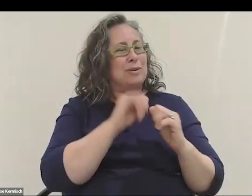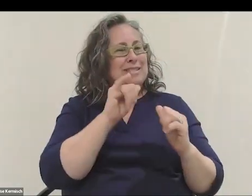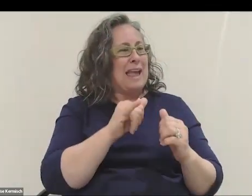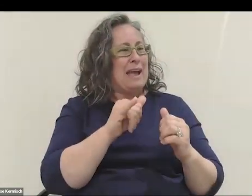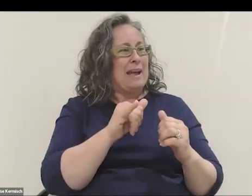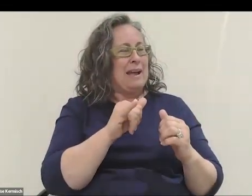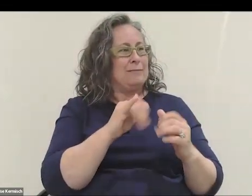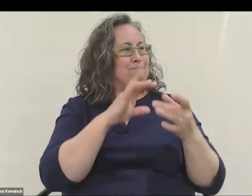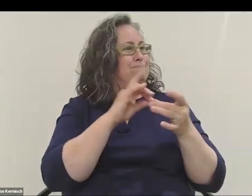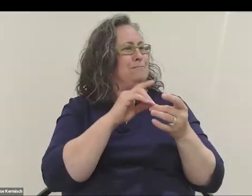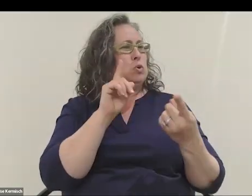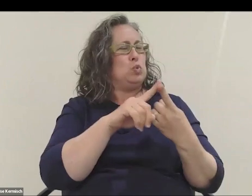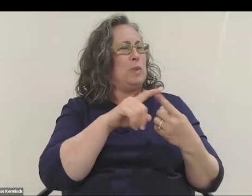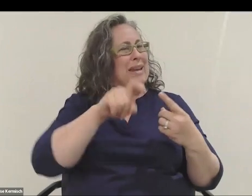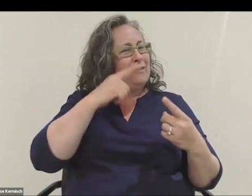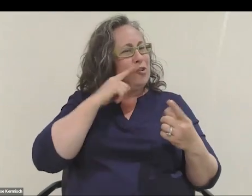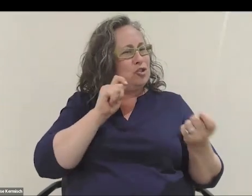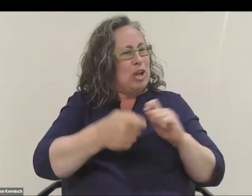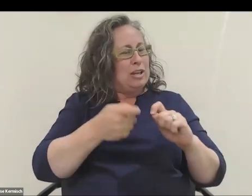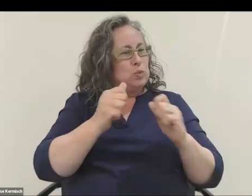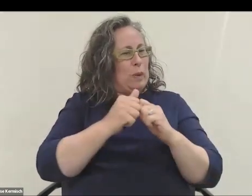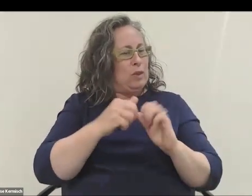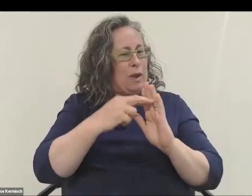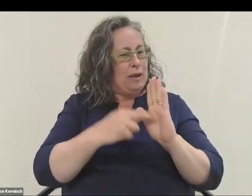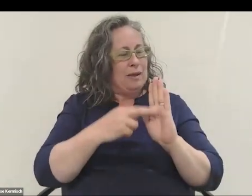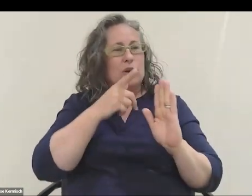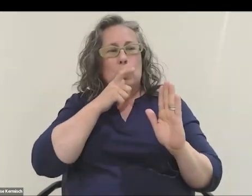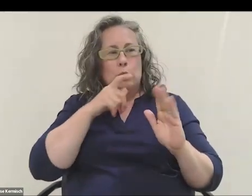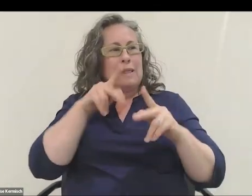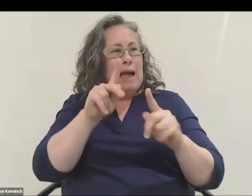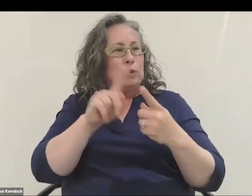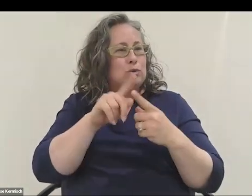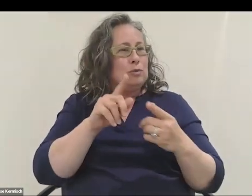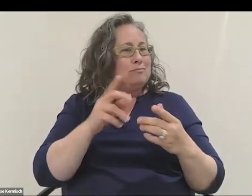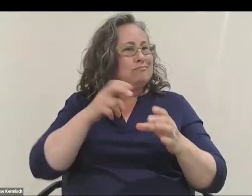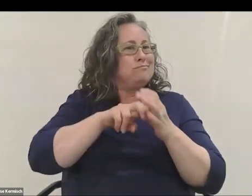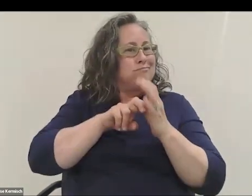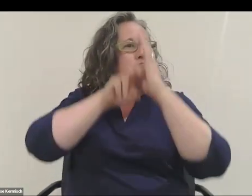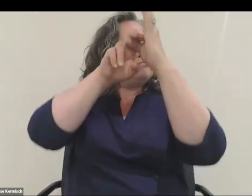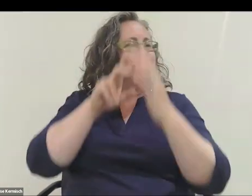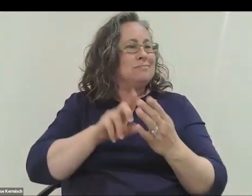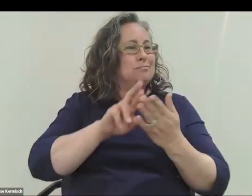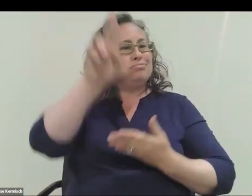for change in some of these regulations for who is allowed to go to space and what's acceptable and what isn't?